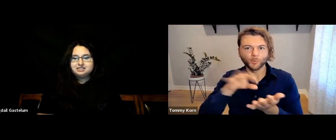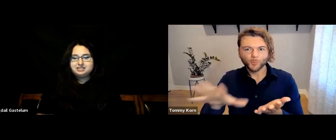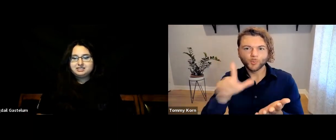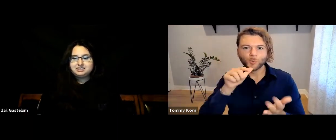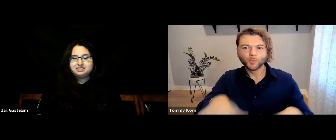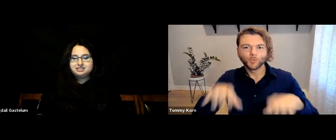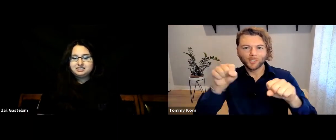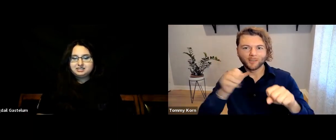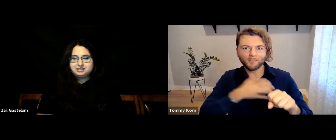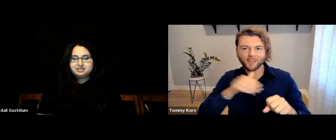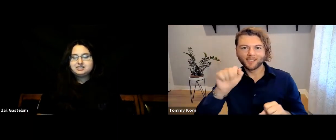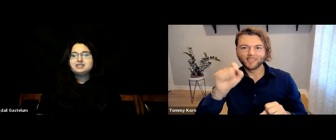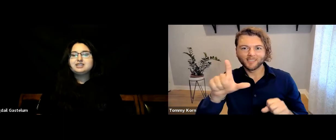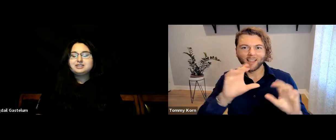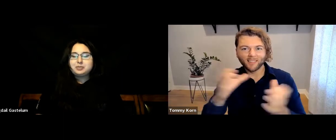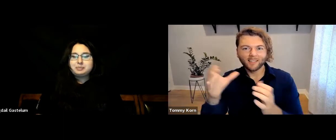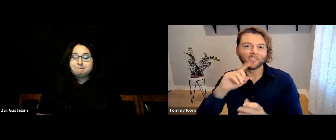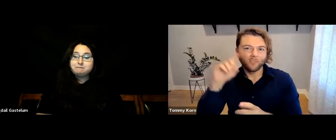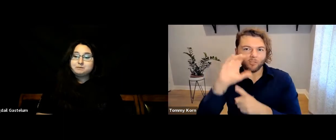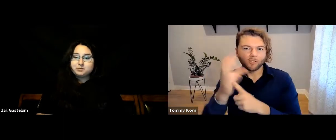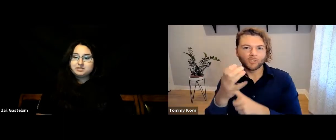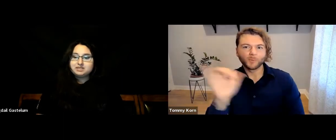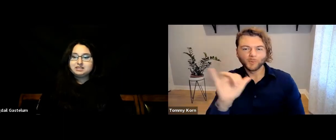who have taken my ASL classes and Deaf Culture classes.